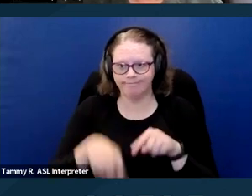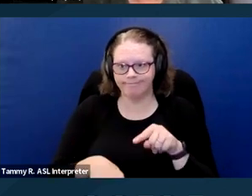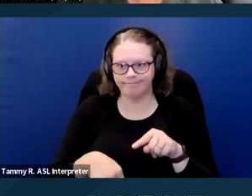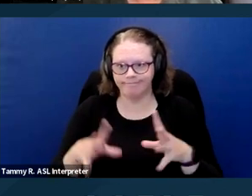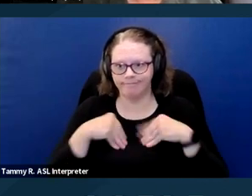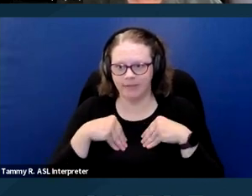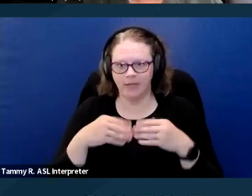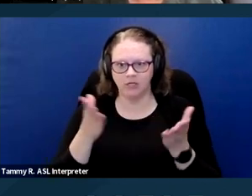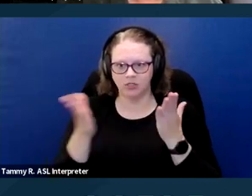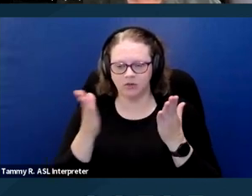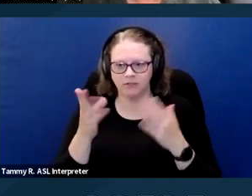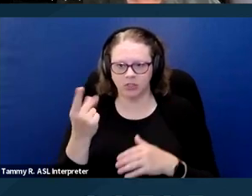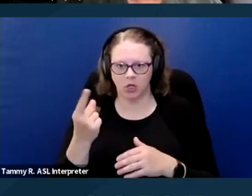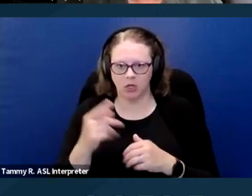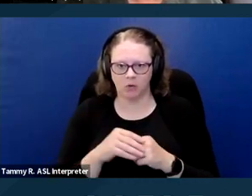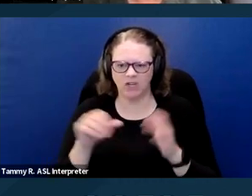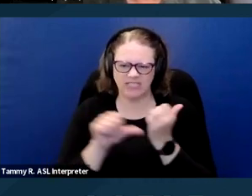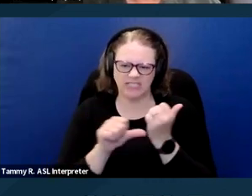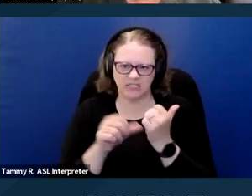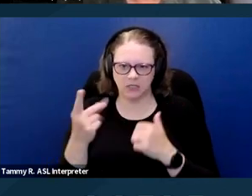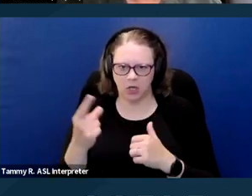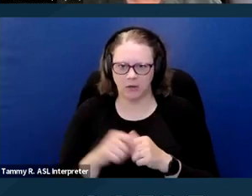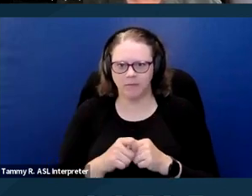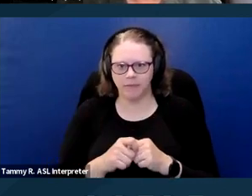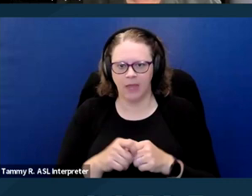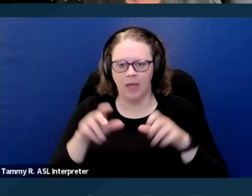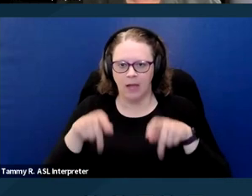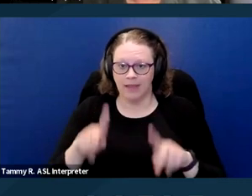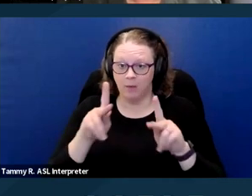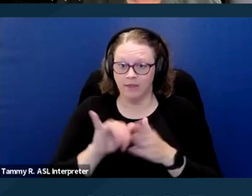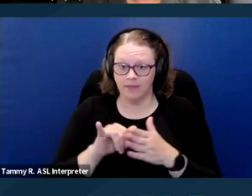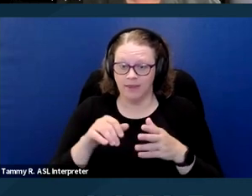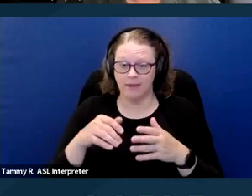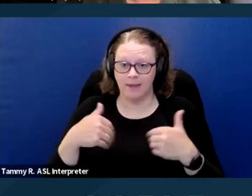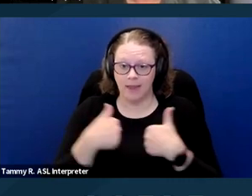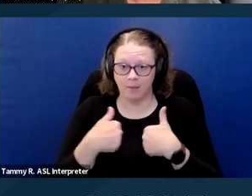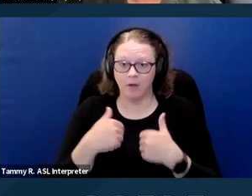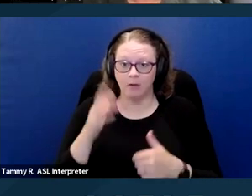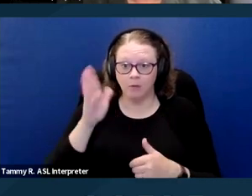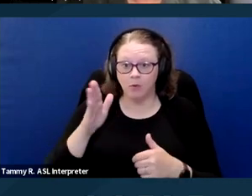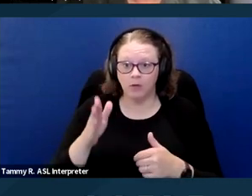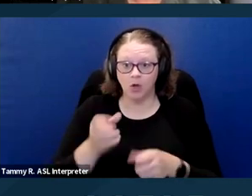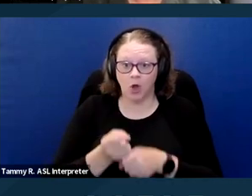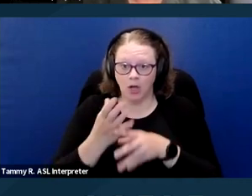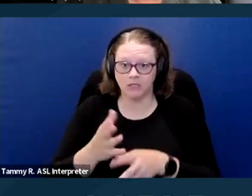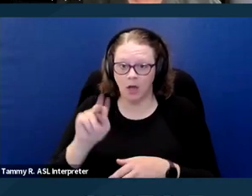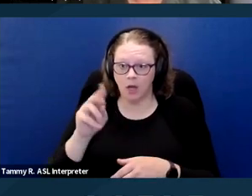where allowing the animal would impose an undue financial or administrative burden or would fundamentally alter